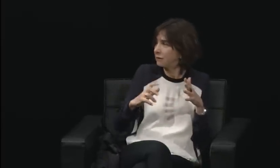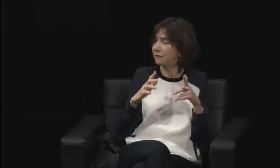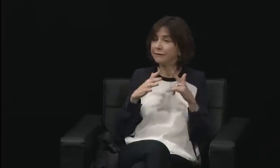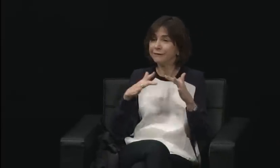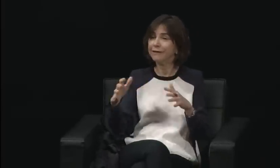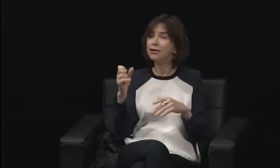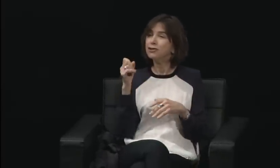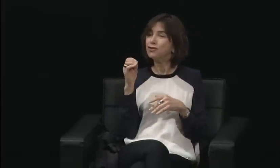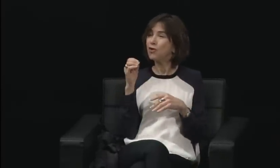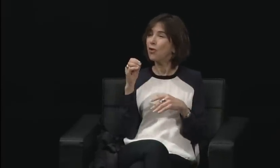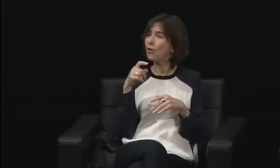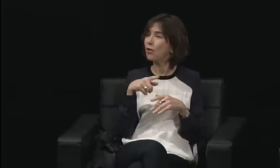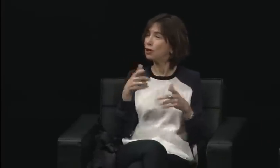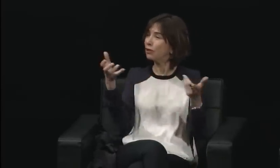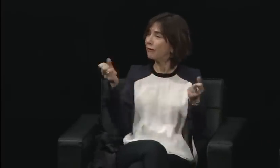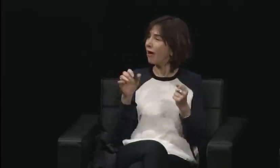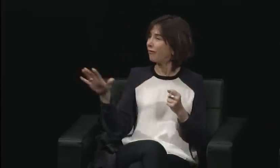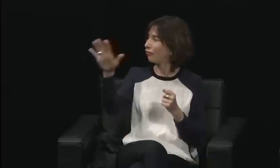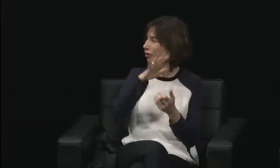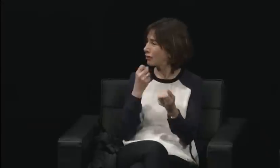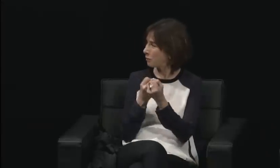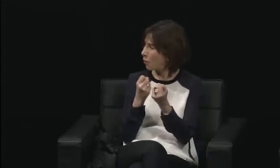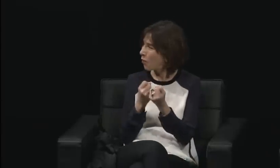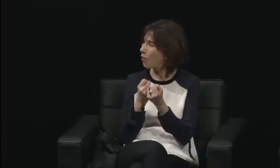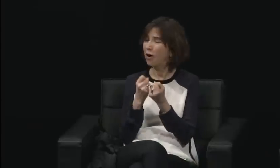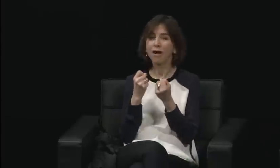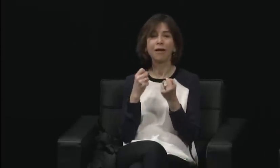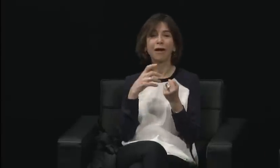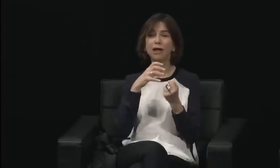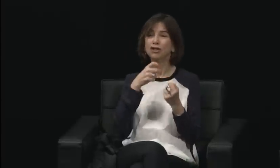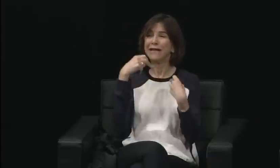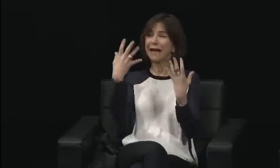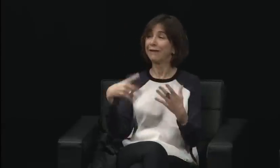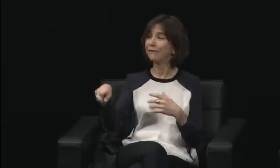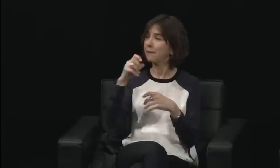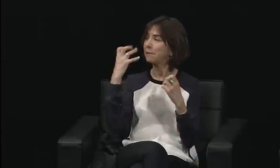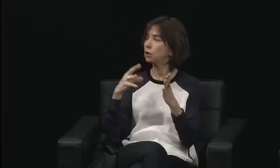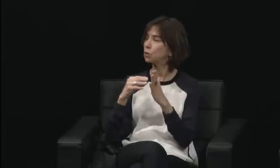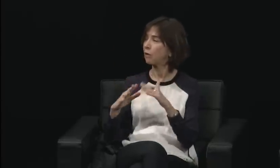She at a very young age was aware, very aware,